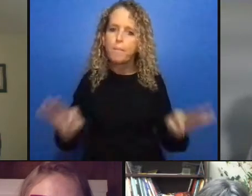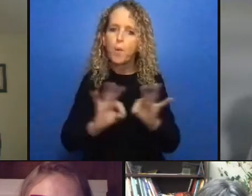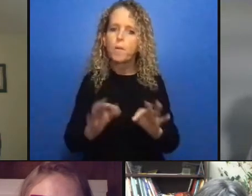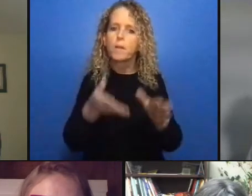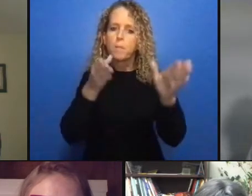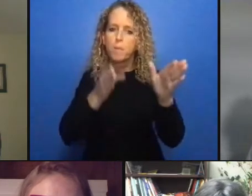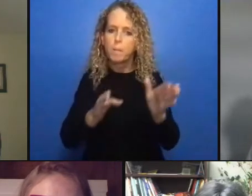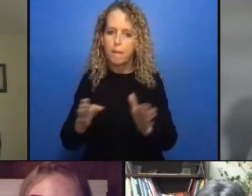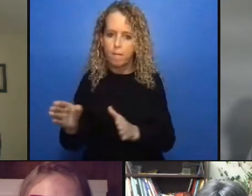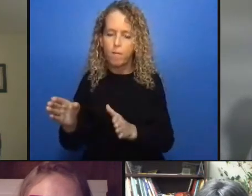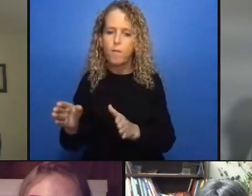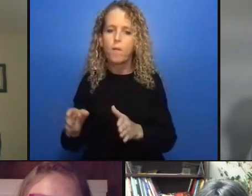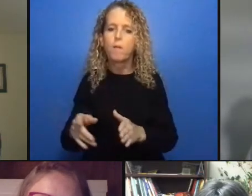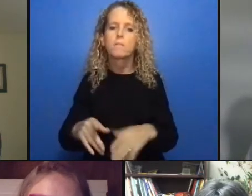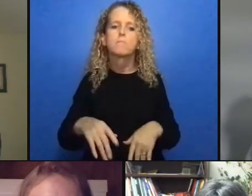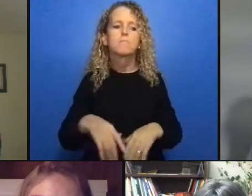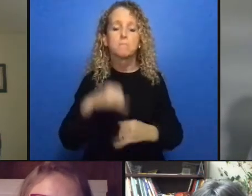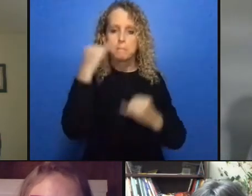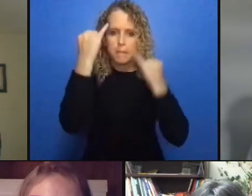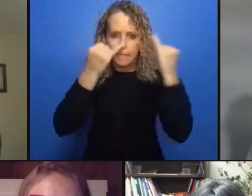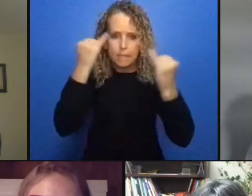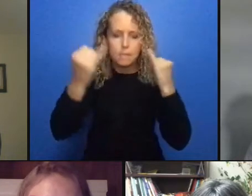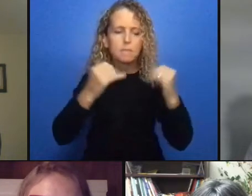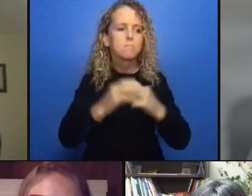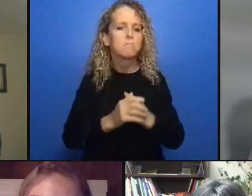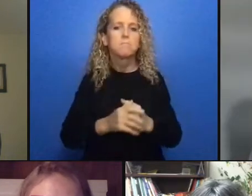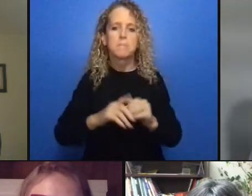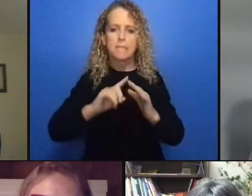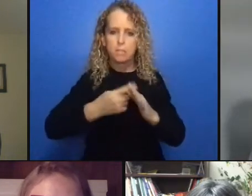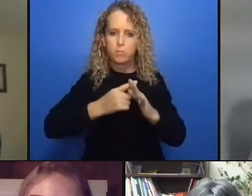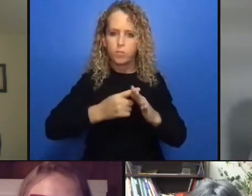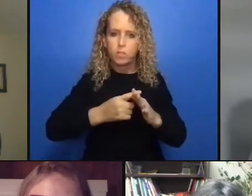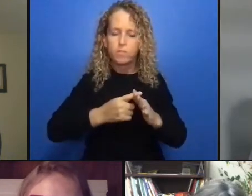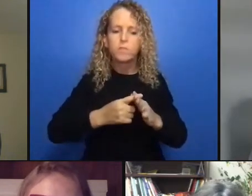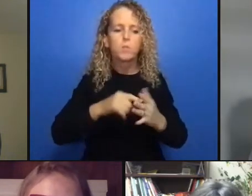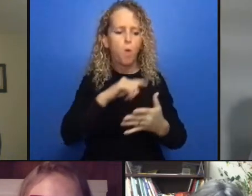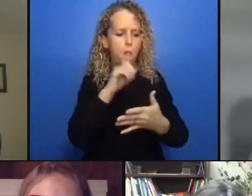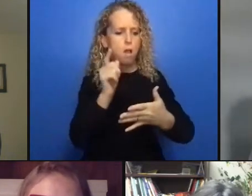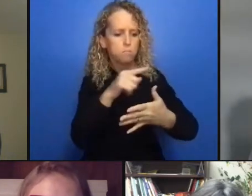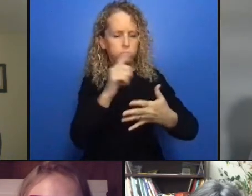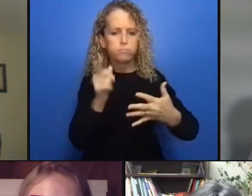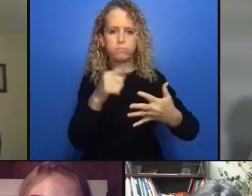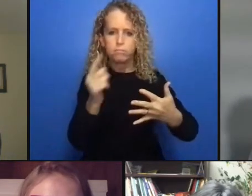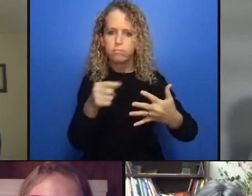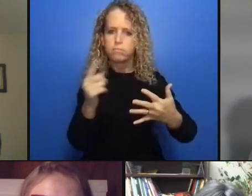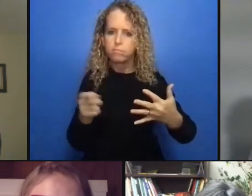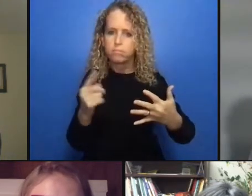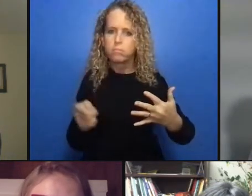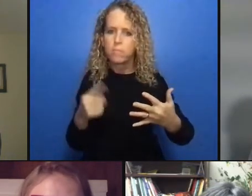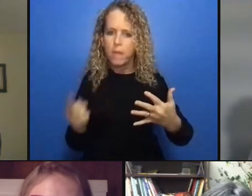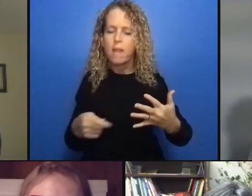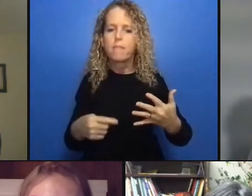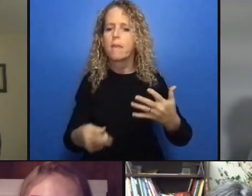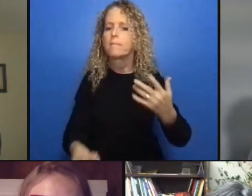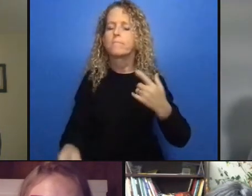safer in prison than in the community so the bail decision have been canada-wide all over the place